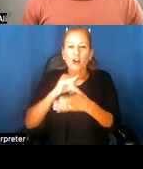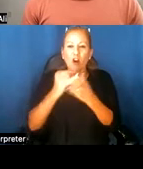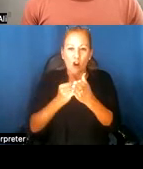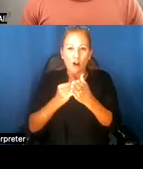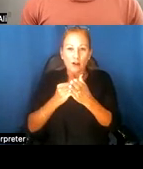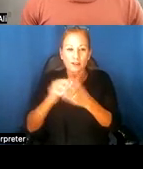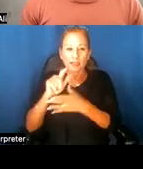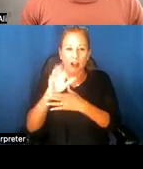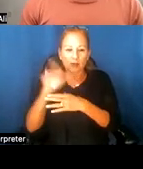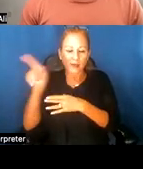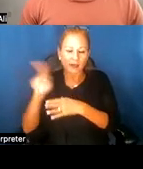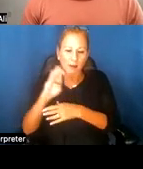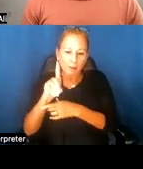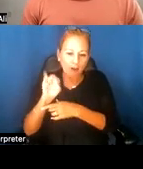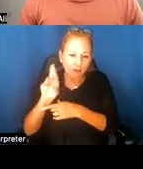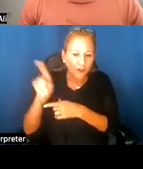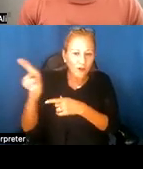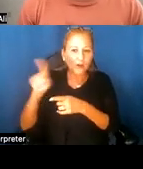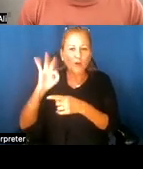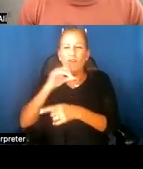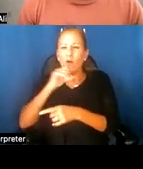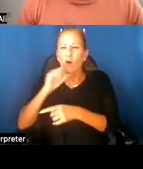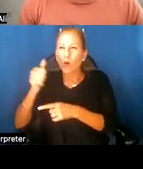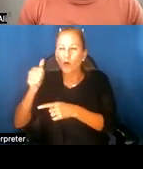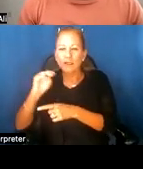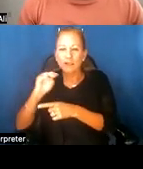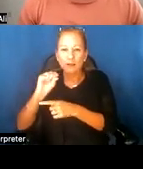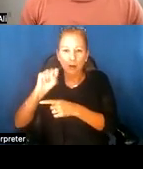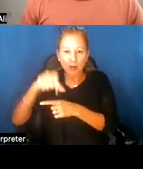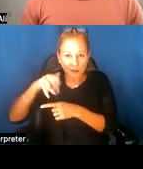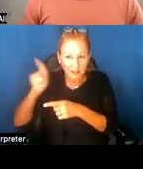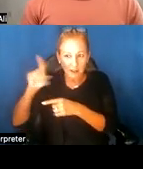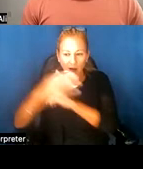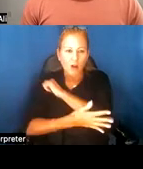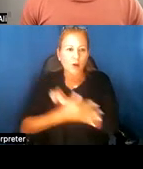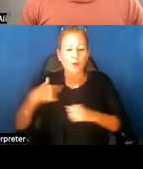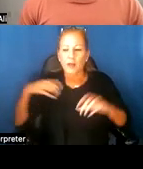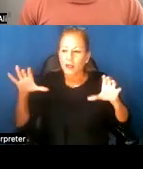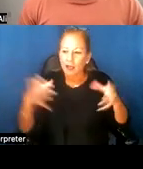we have- we gathered at one of the oldest mosques in the country, we gathered at a learning center,